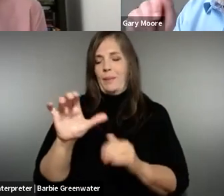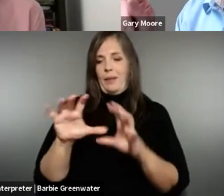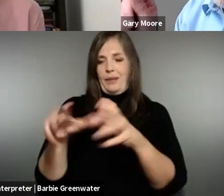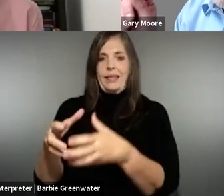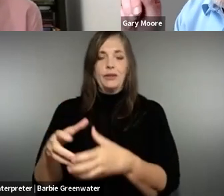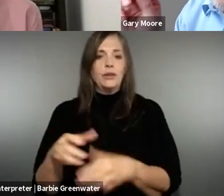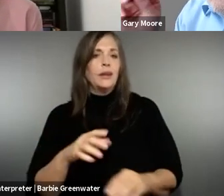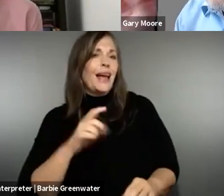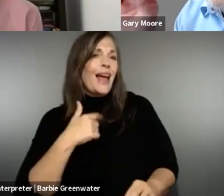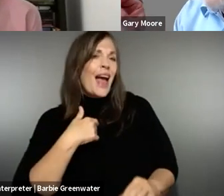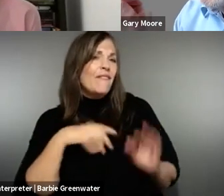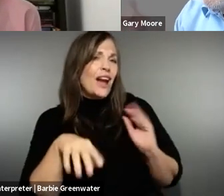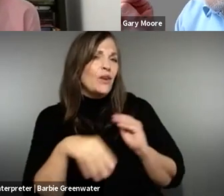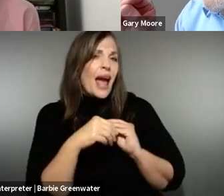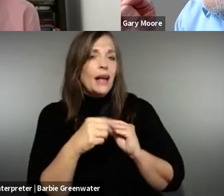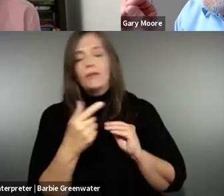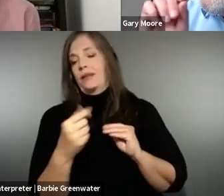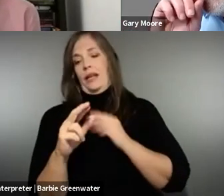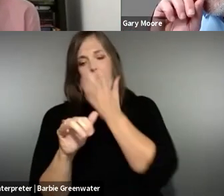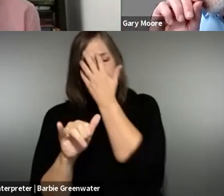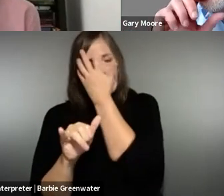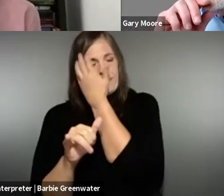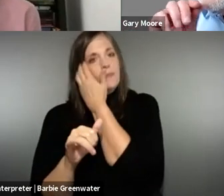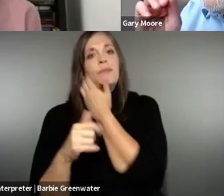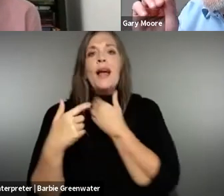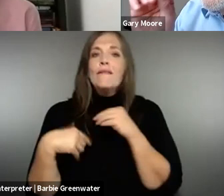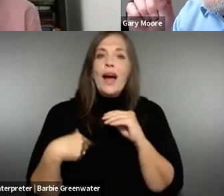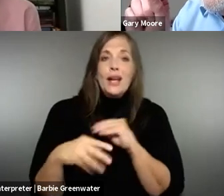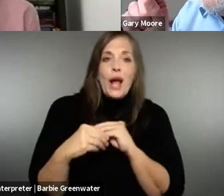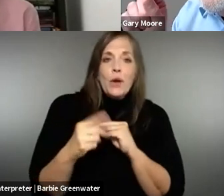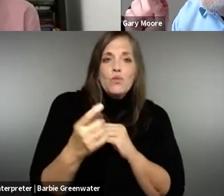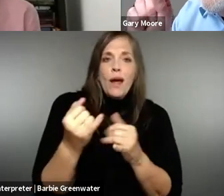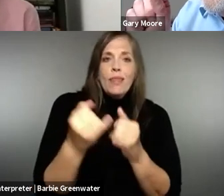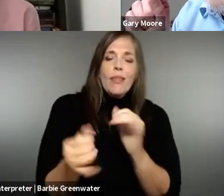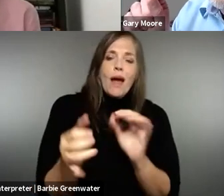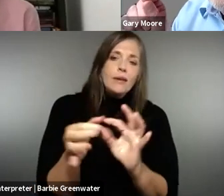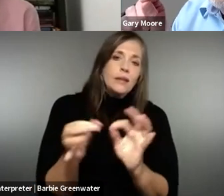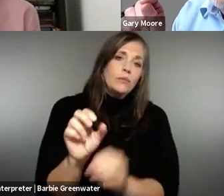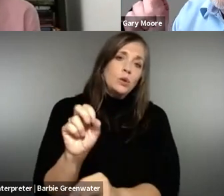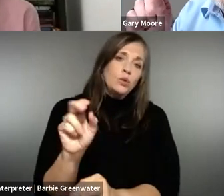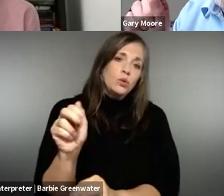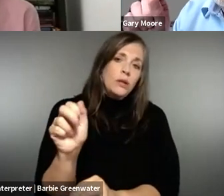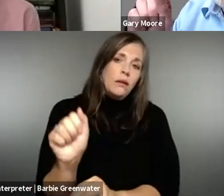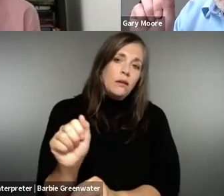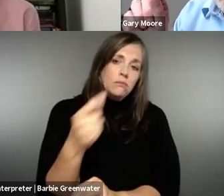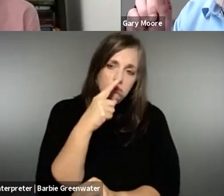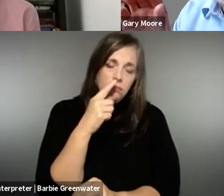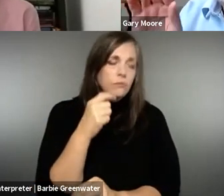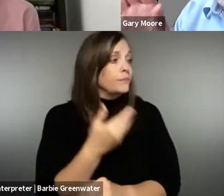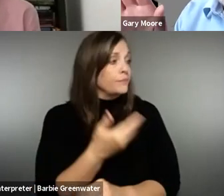this directive is sort of much bigger than only the public sector even if -- >> GARY MOORE: If I could add one